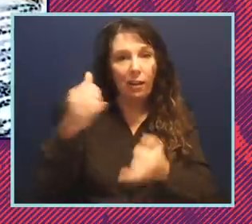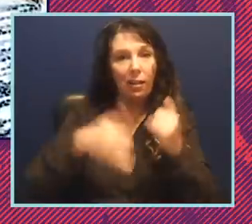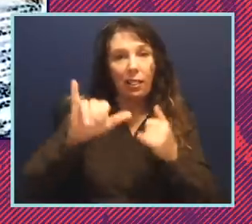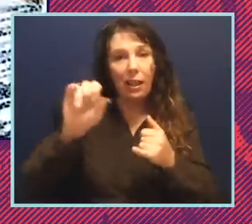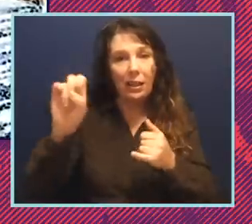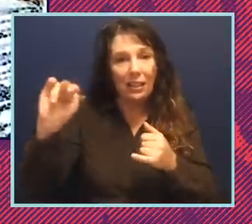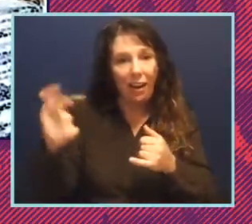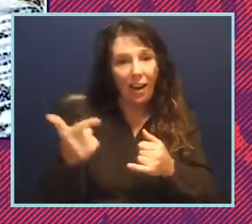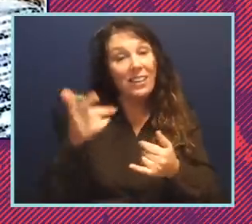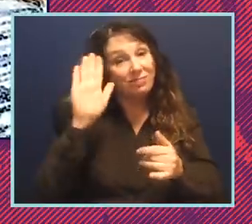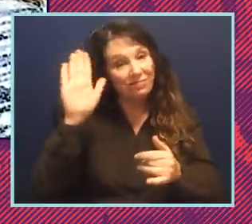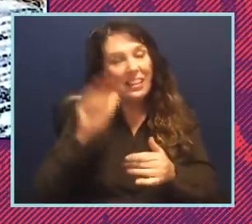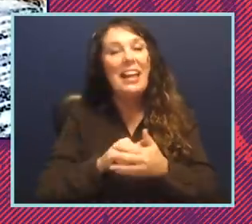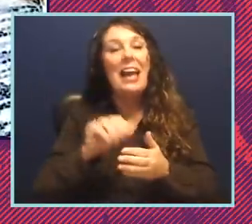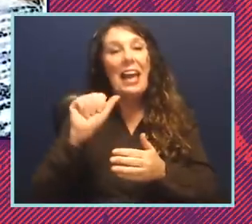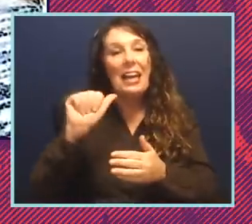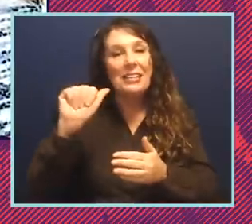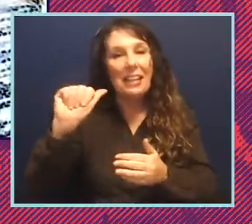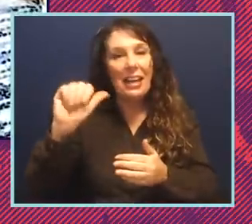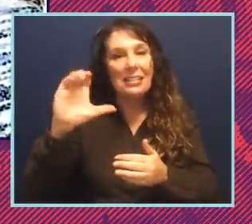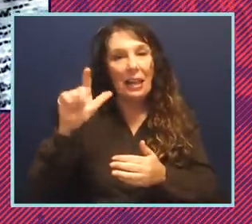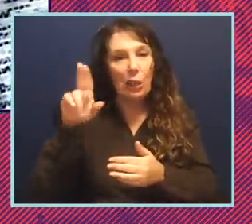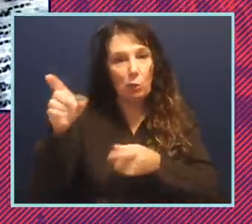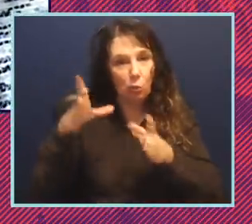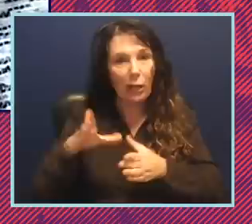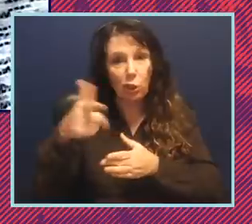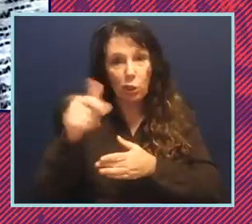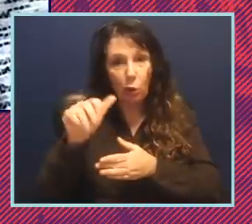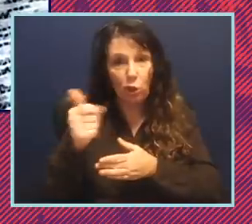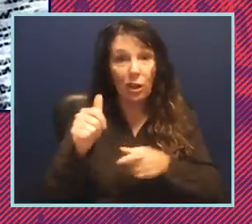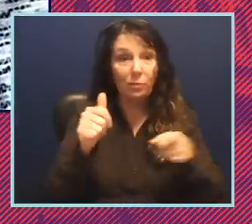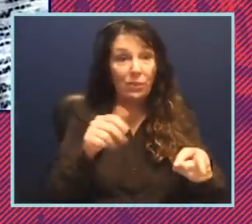All right. The ACLU director of Georgia. Sophia, are you there? Sophia Lin Lakin,